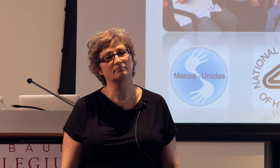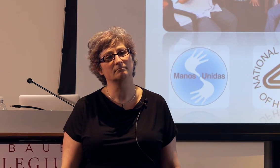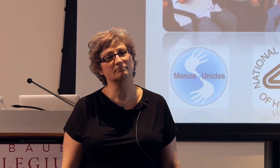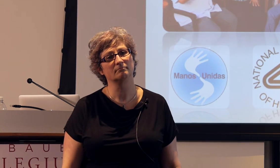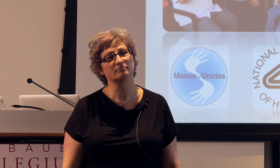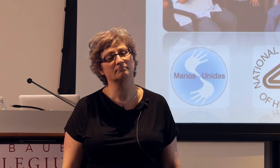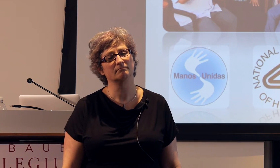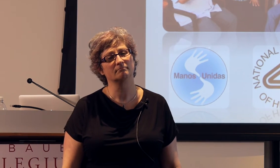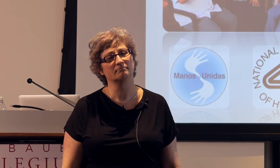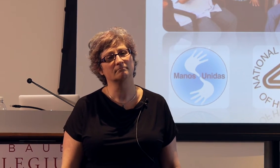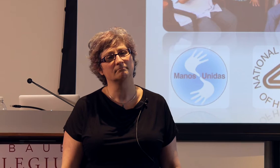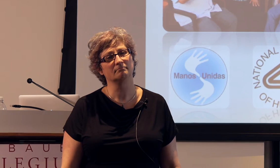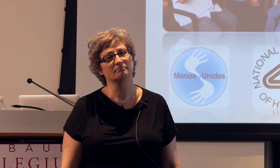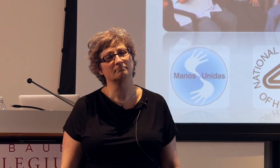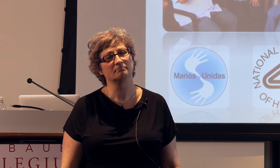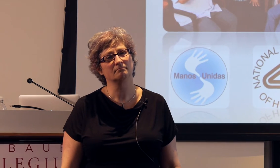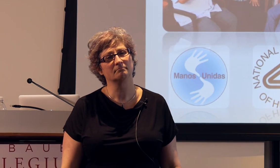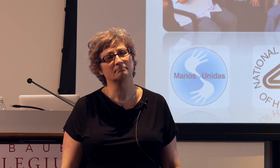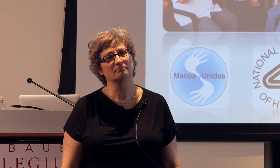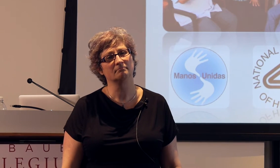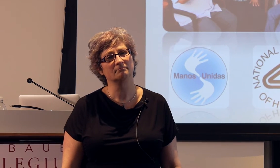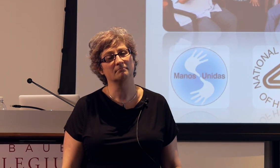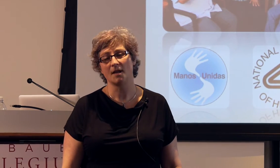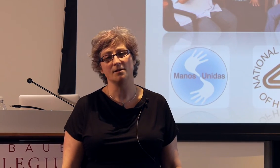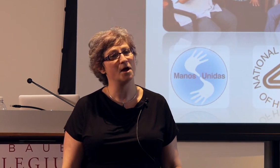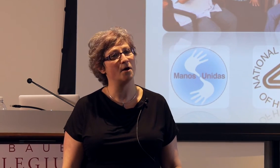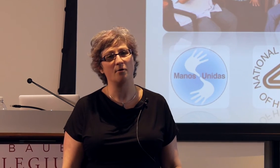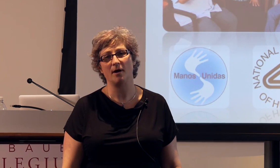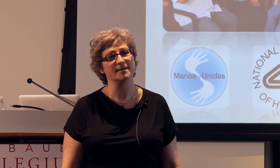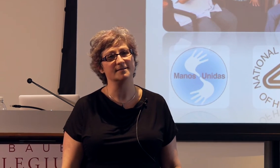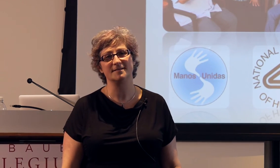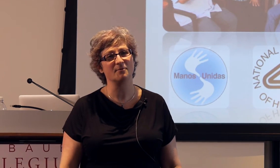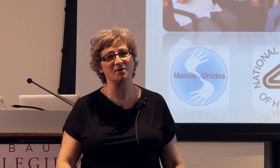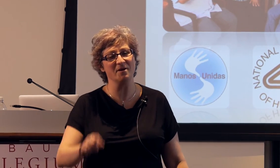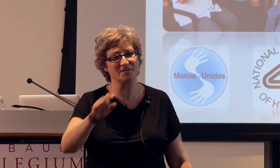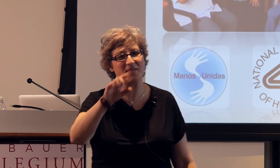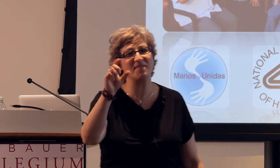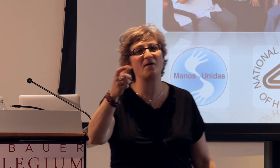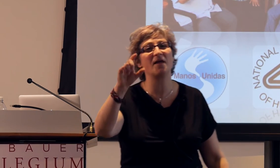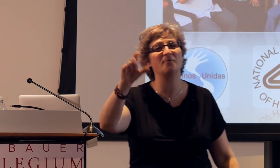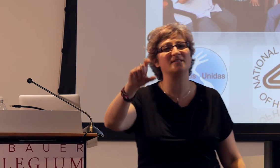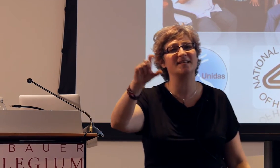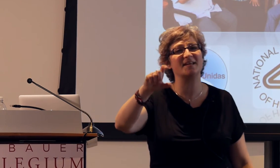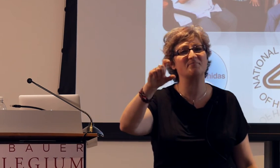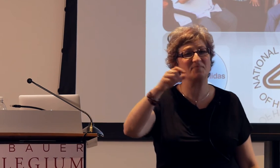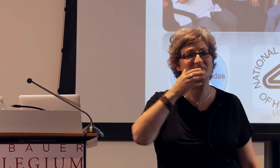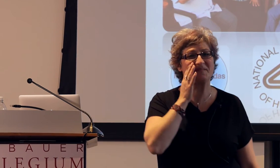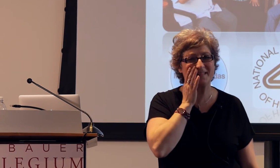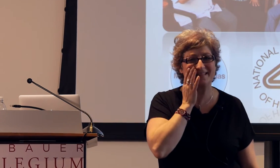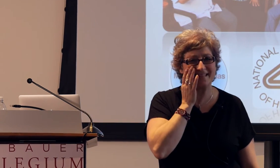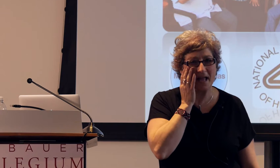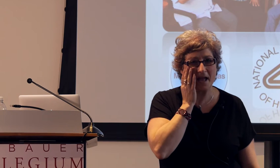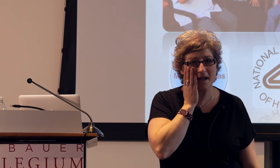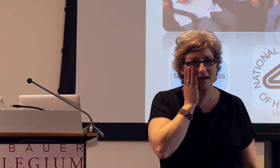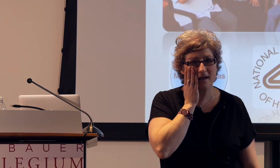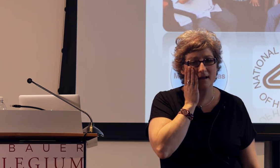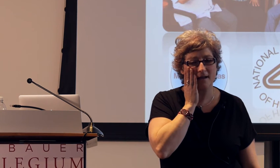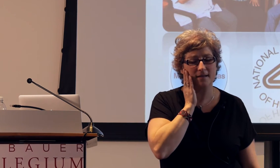which is kind of stable, you see what I mean? No, I didn't see what you mean. [Woman] What's cat remains cat, you know,